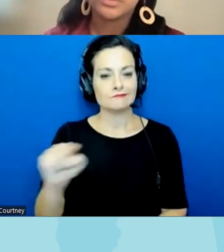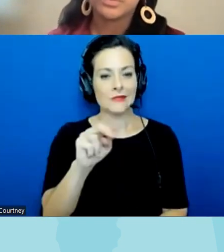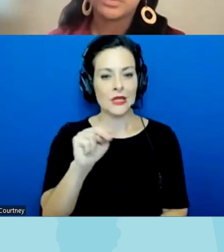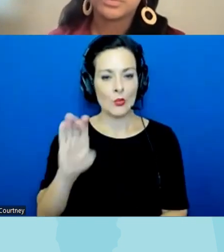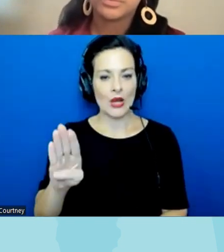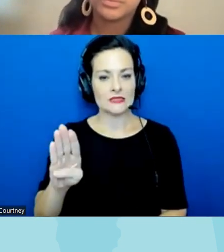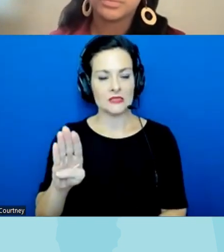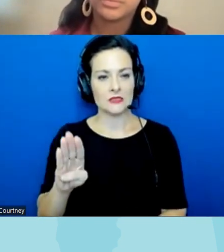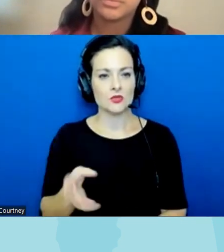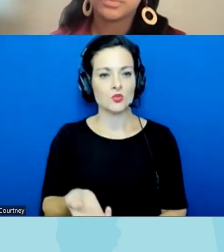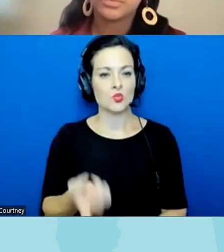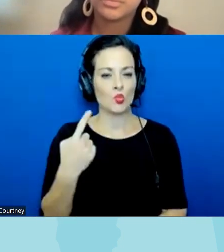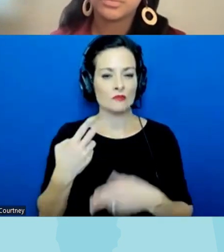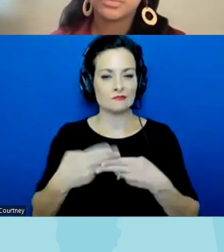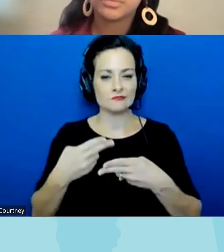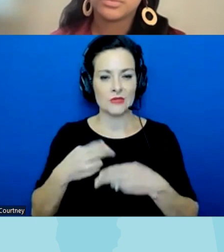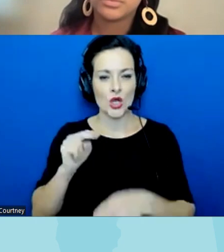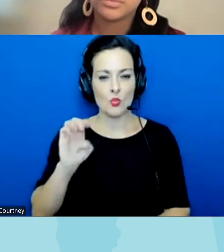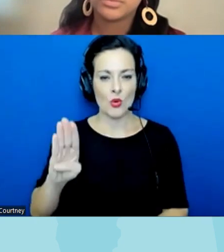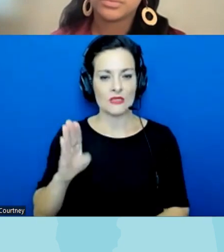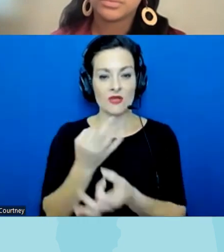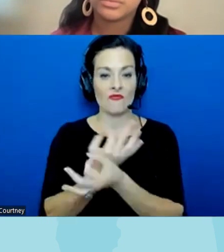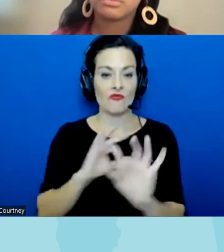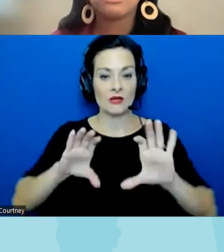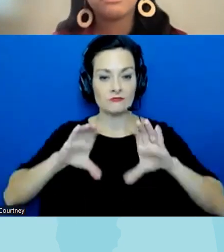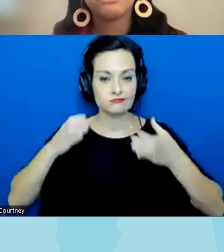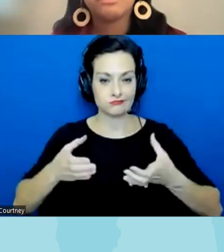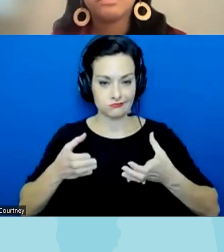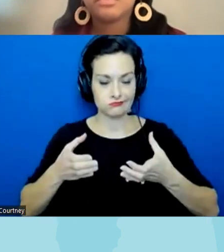um one that calls themselves the Nebraska Freedom Coalition um really become more